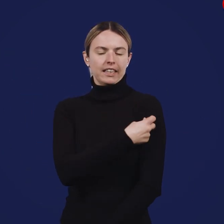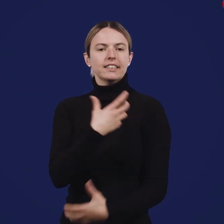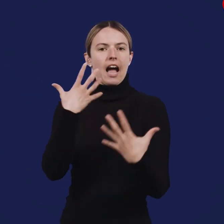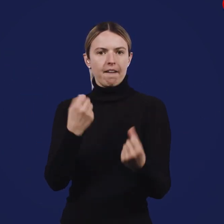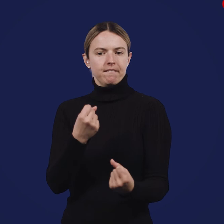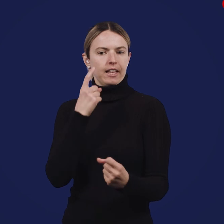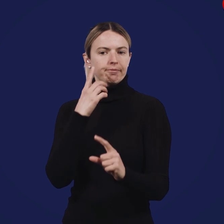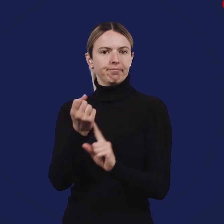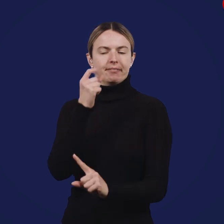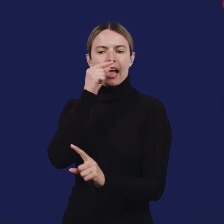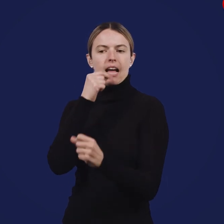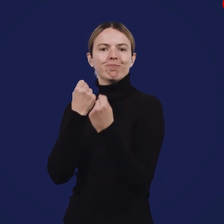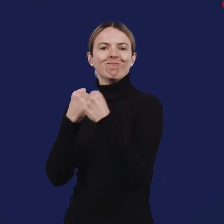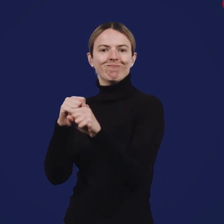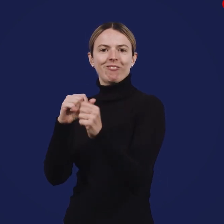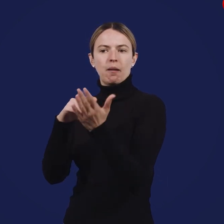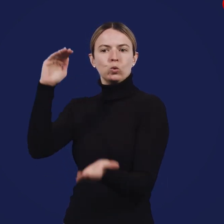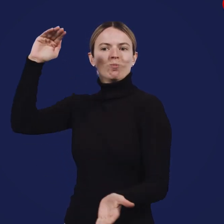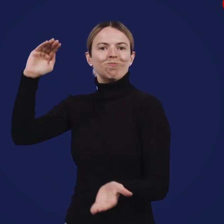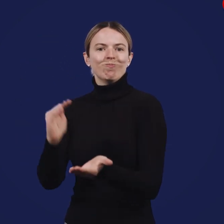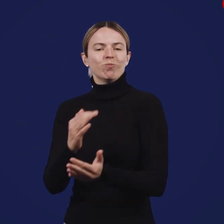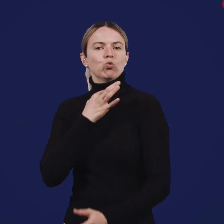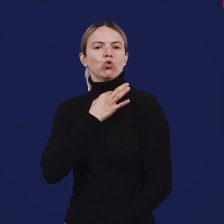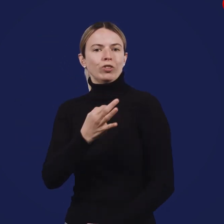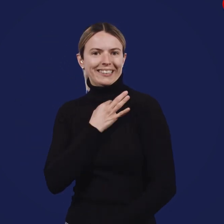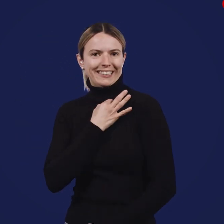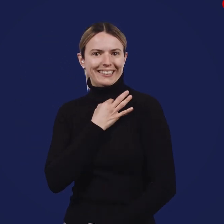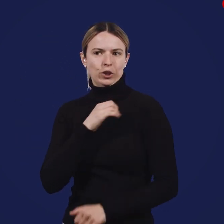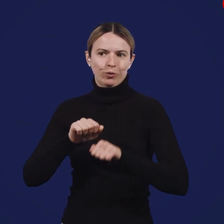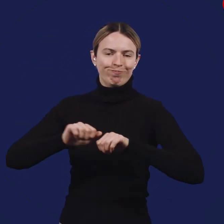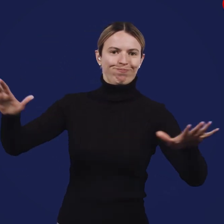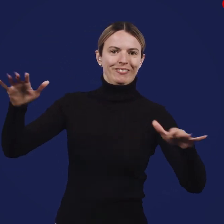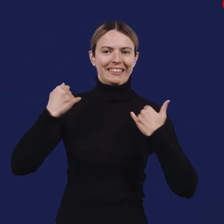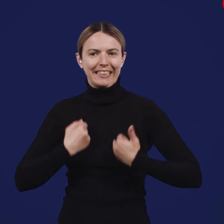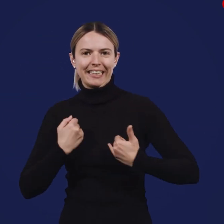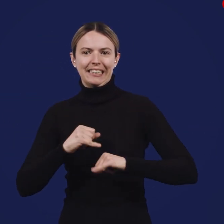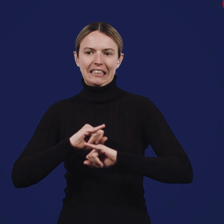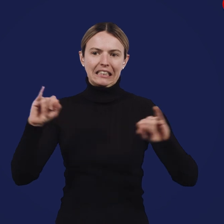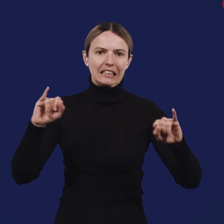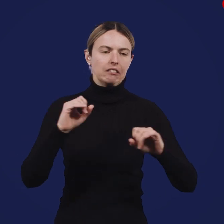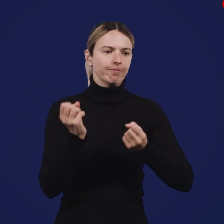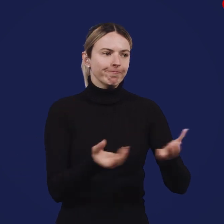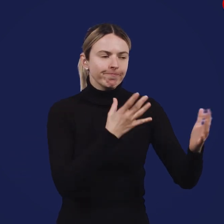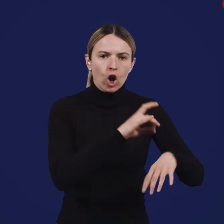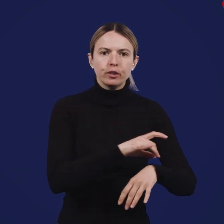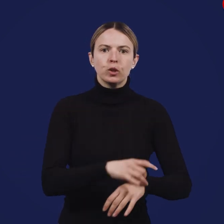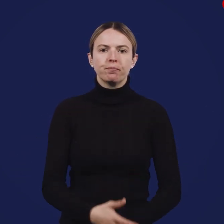Vaccines have been found to be effective in reducing the severity of illness and hospitalisations.